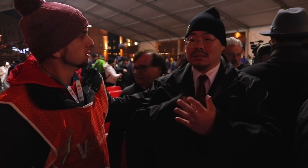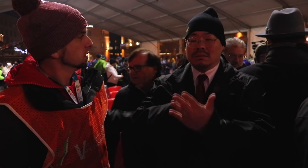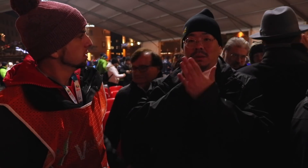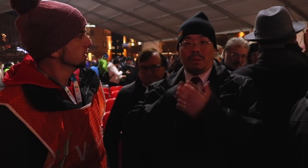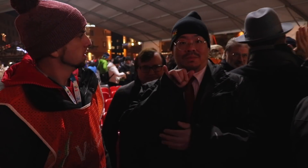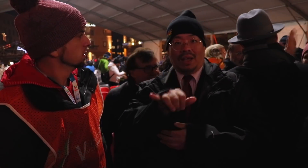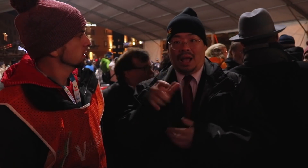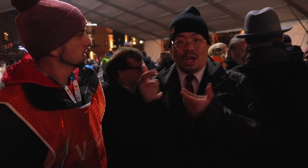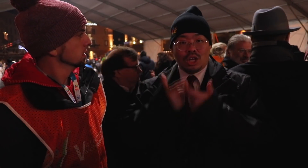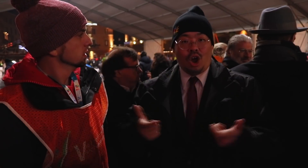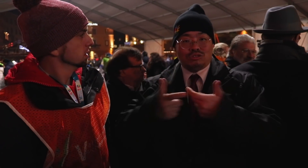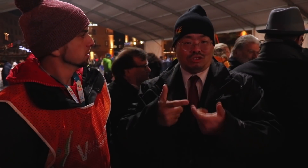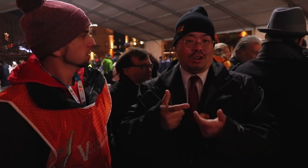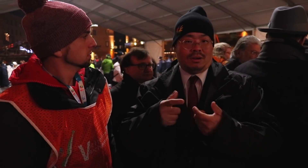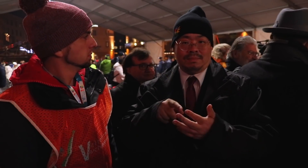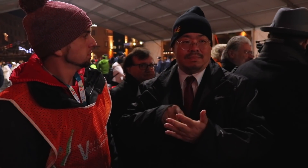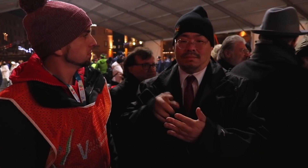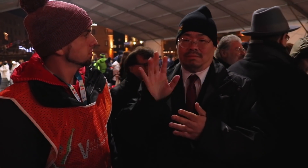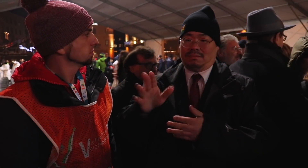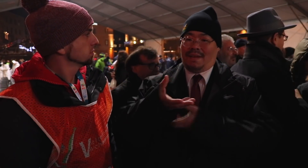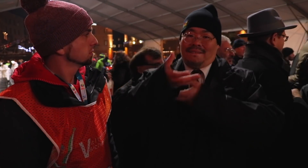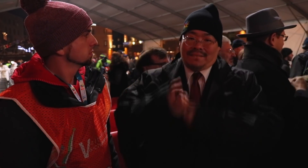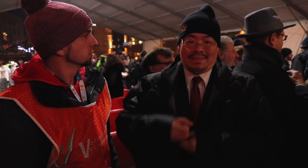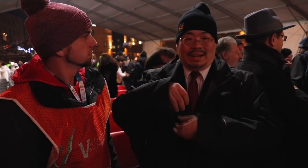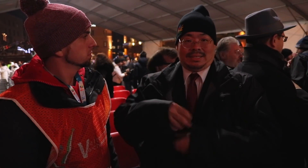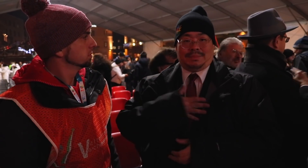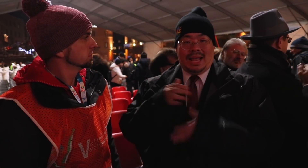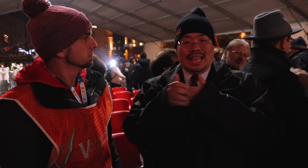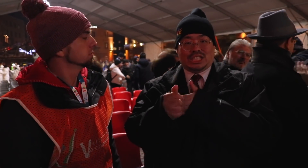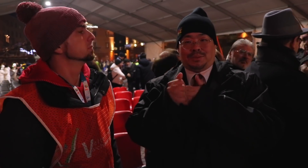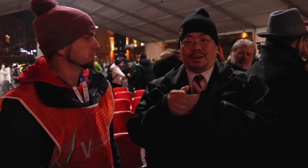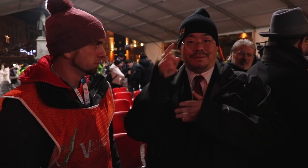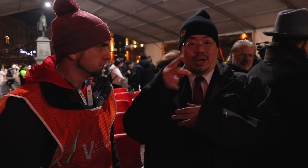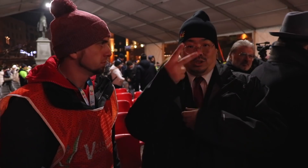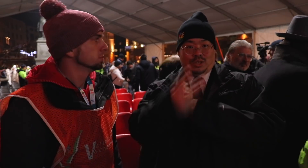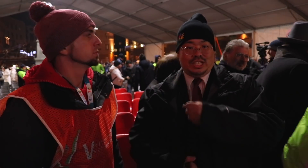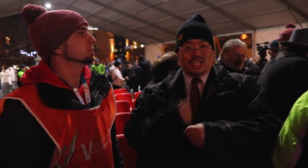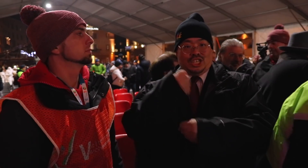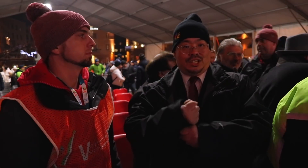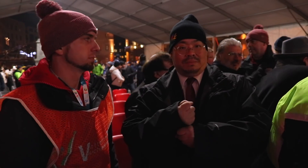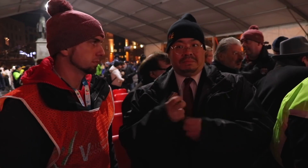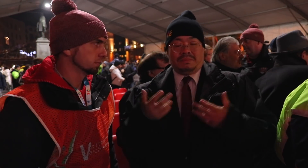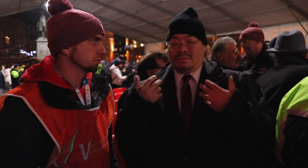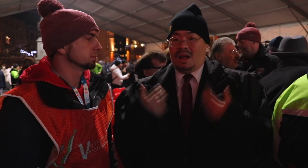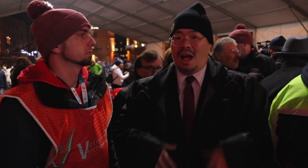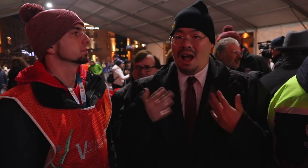It shows that the Congress has faith in my leadership that I've given for two years.